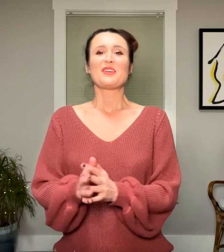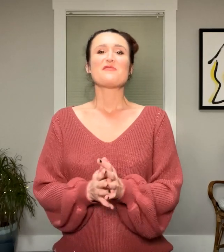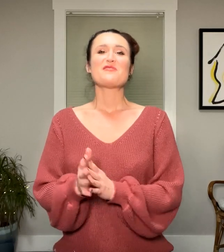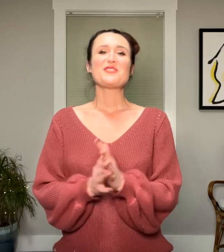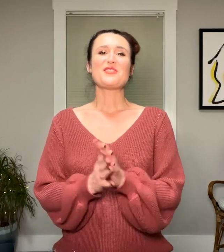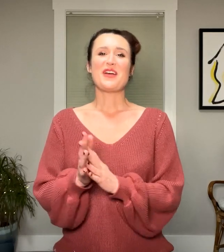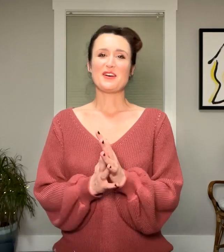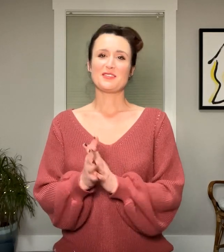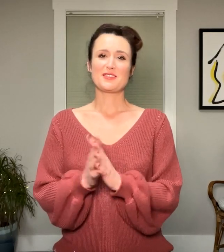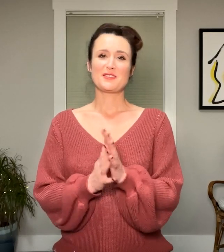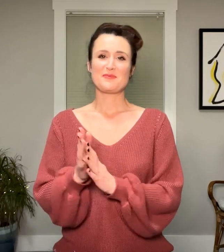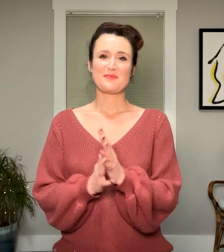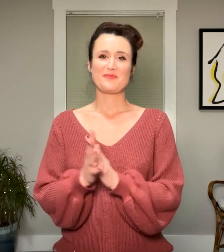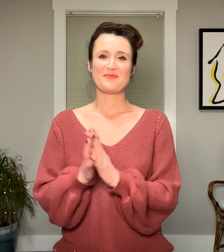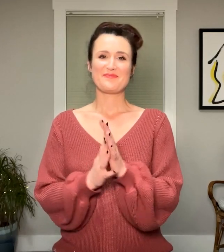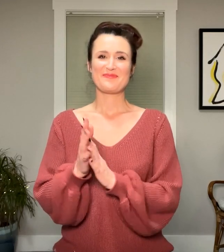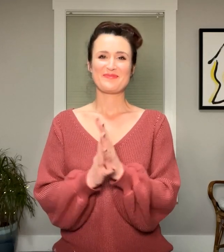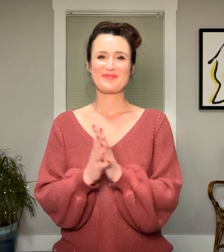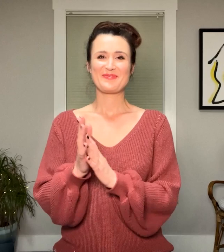and feel your hands.